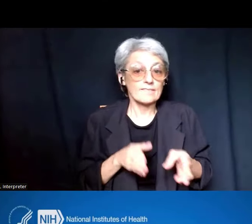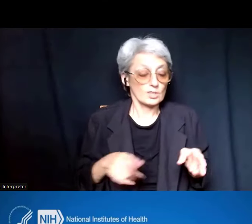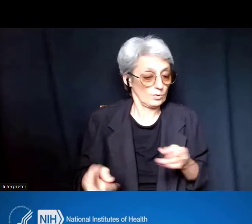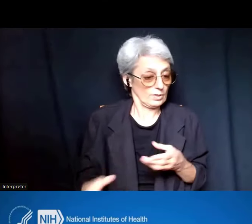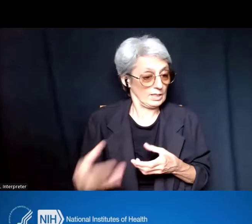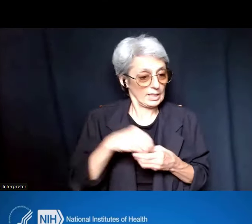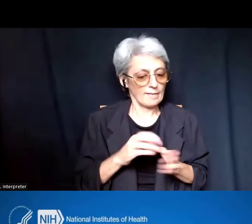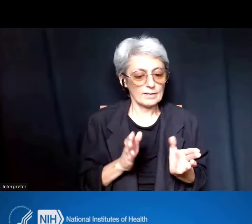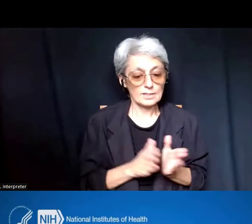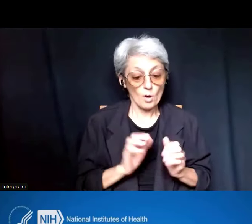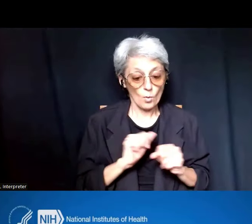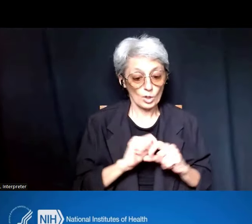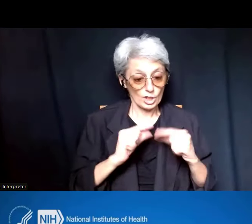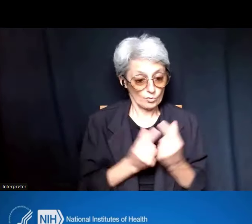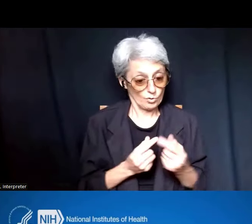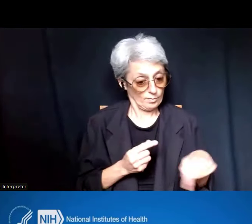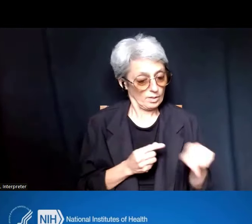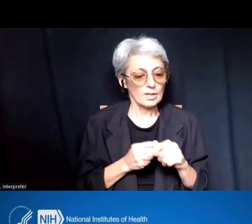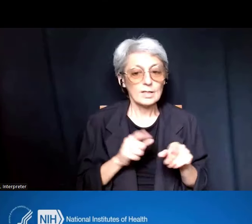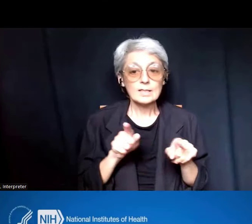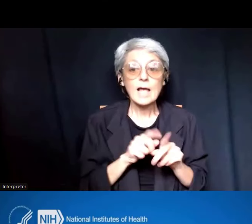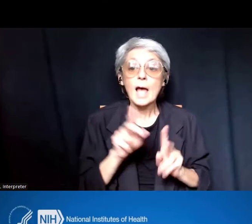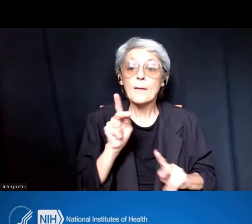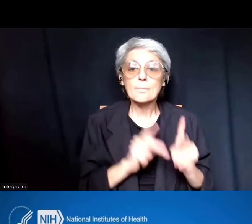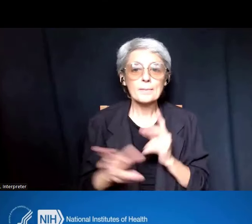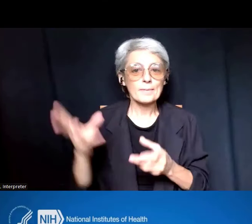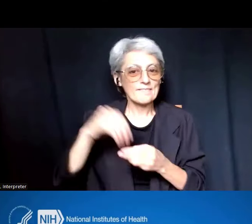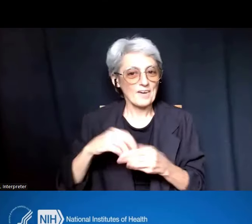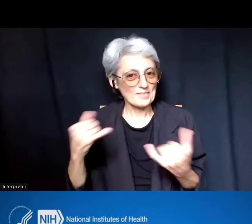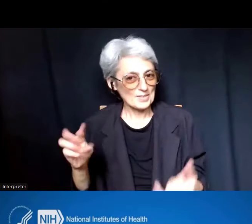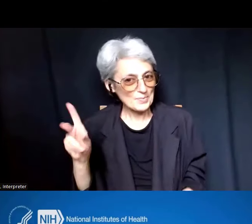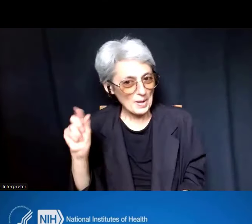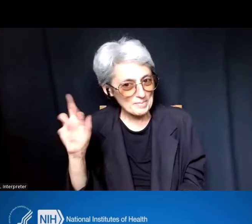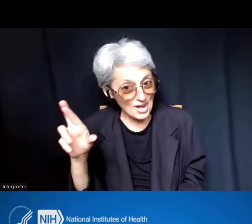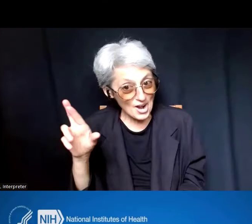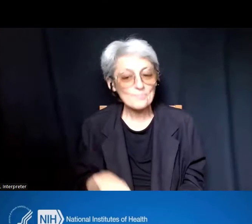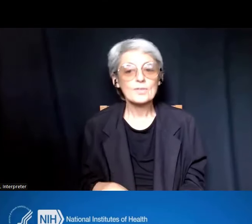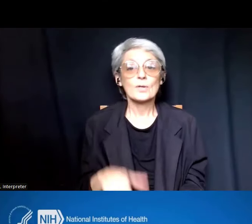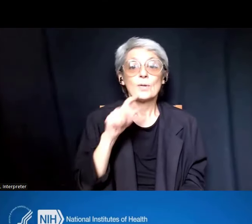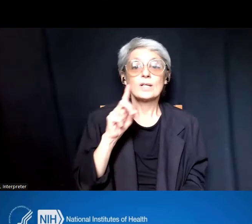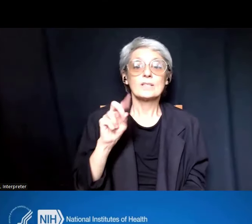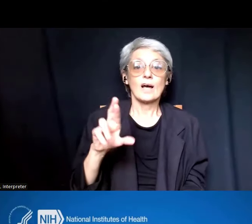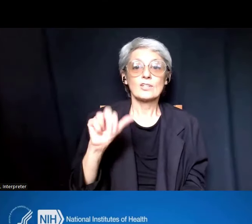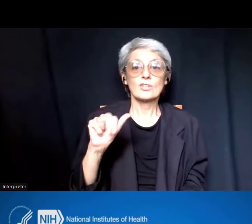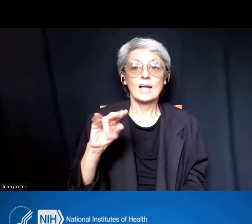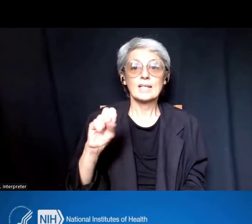are also a part of today's webinar. And that includes Dr. Anissa Brown from NIDCR,